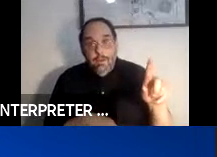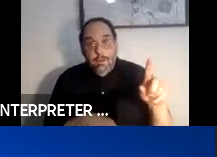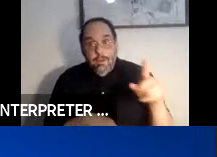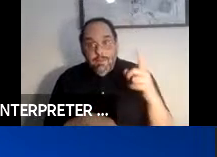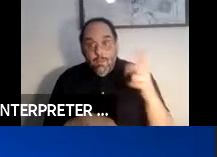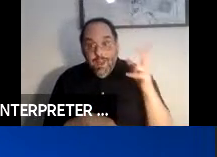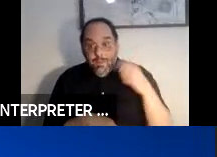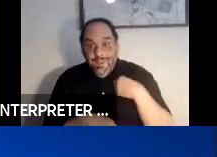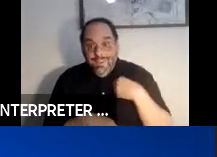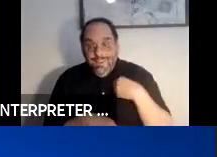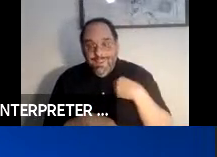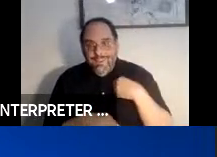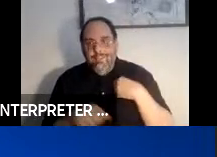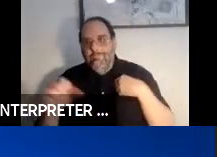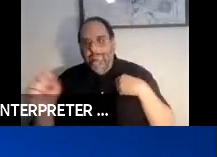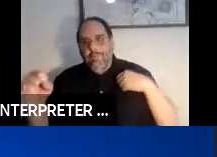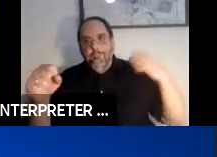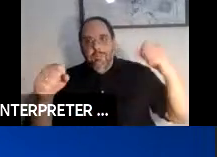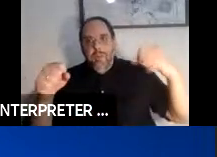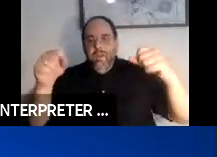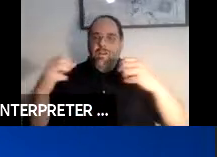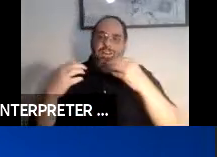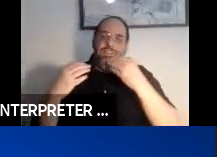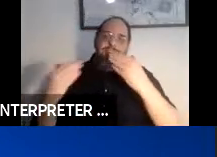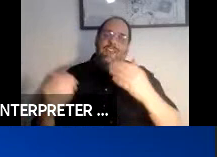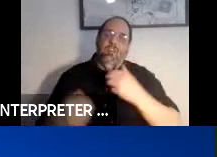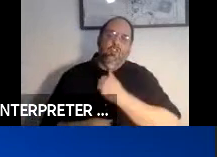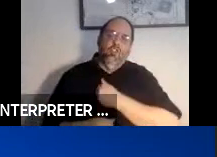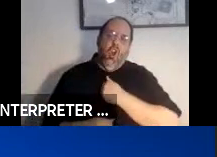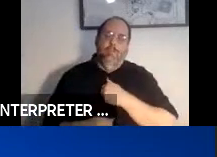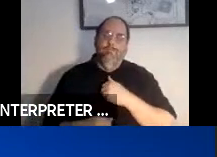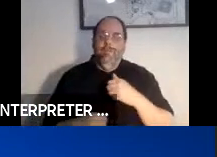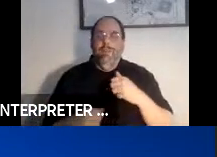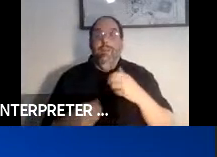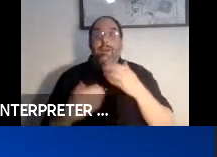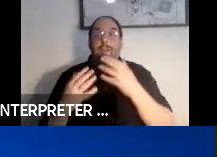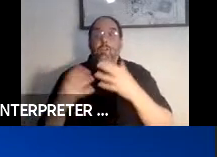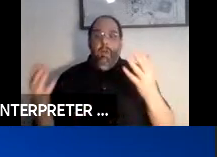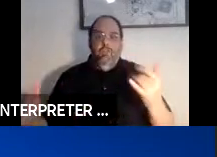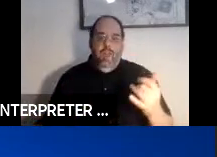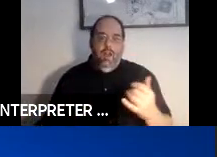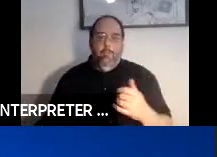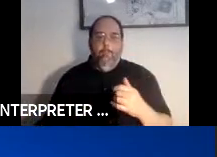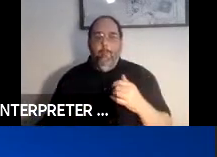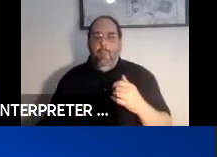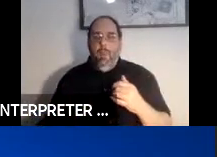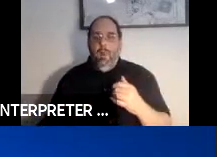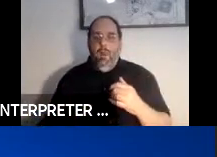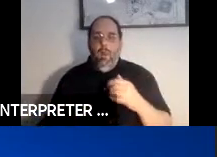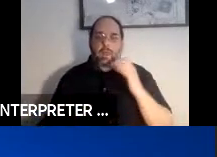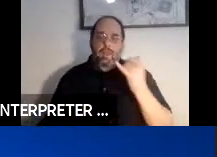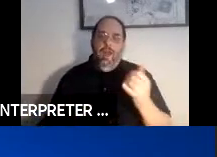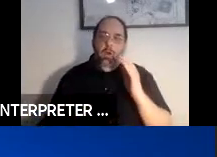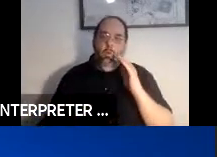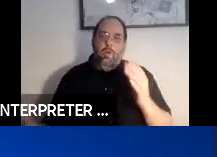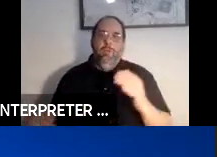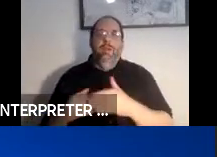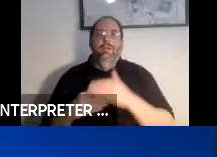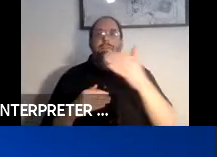(Voices): yes. >> Sarah Presley: Okay. sorry about that. Thank you so much Dr. Steinfeld. We will now move on to our next presenter,